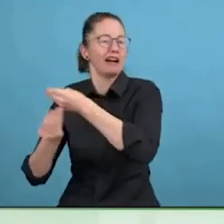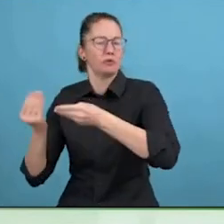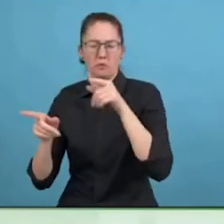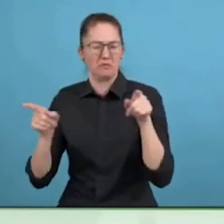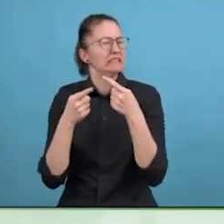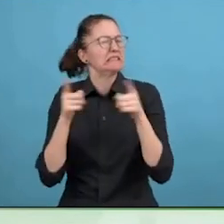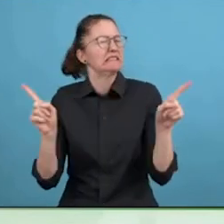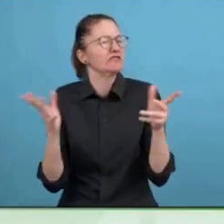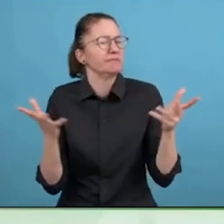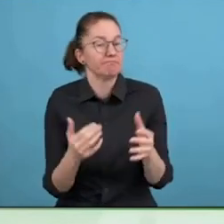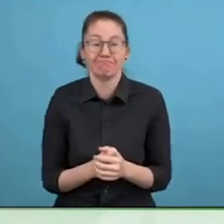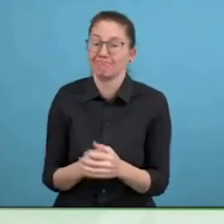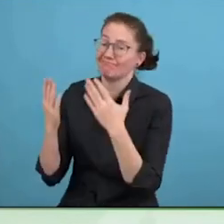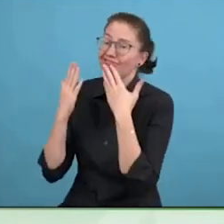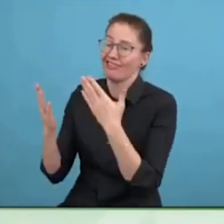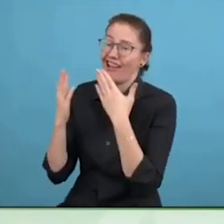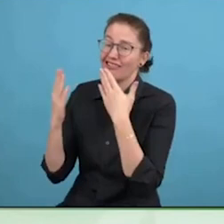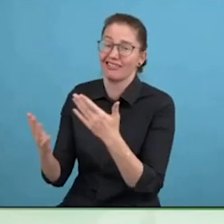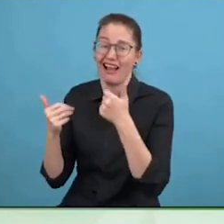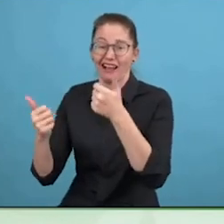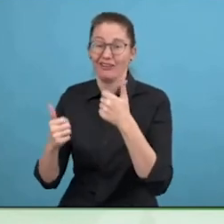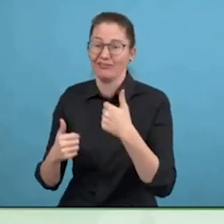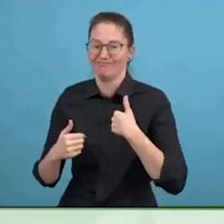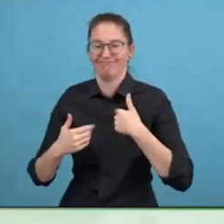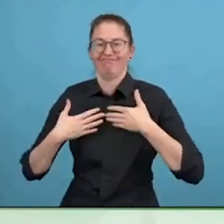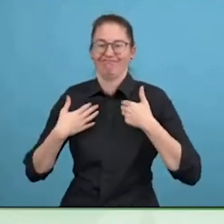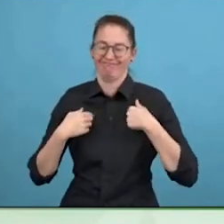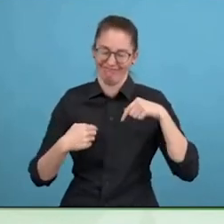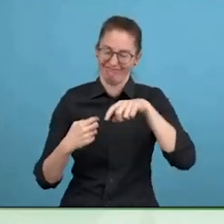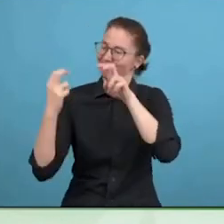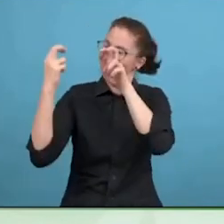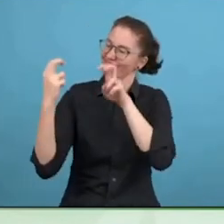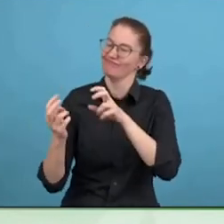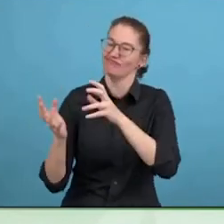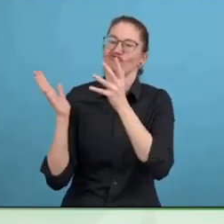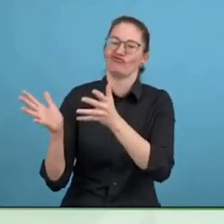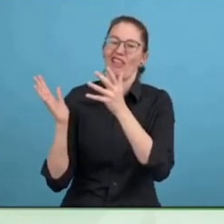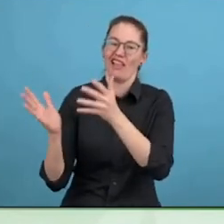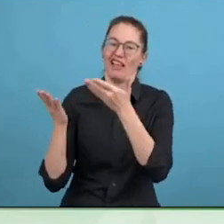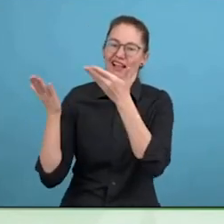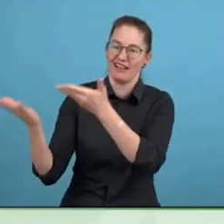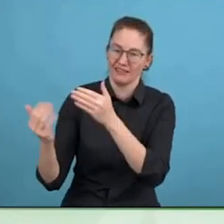And so what is the purple economy? I think to go way back to the